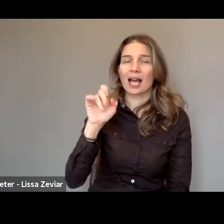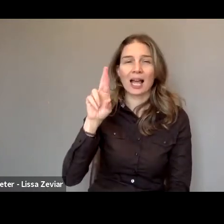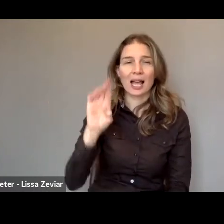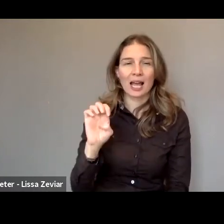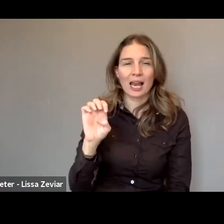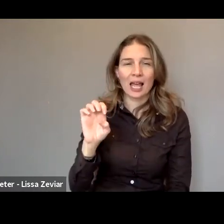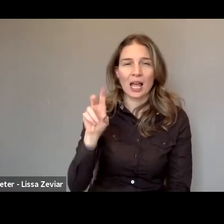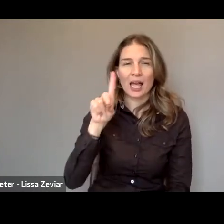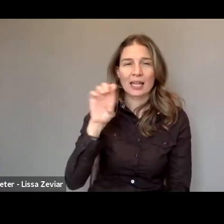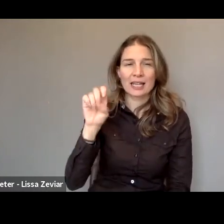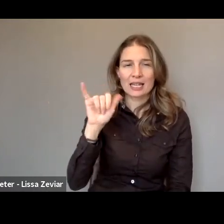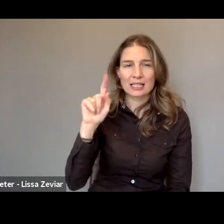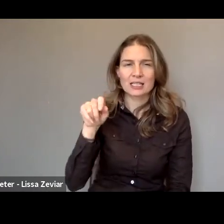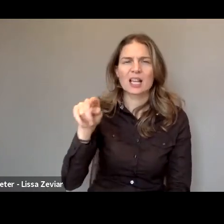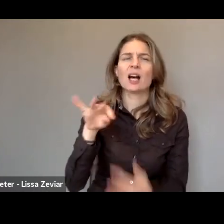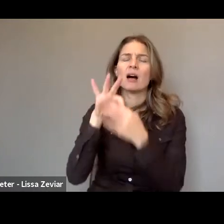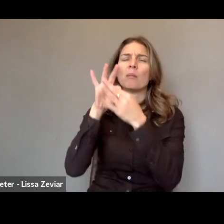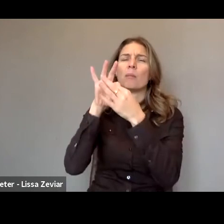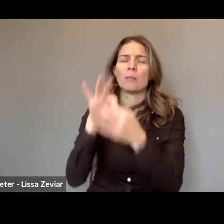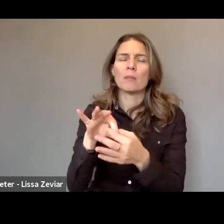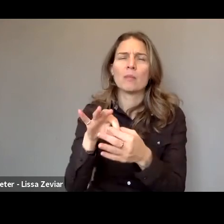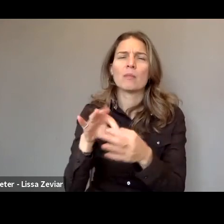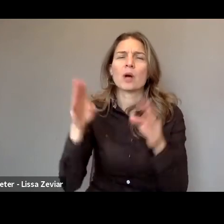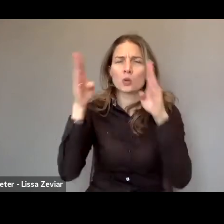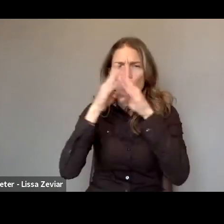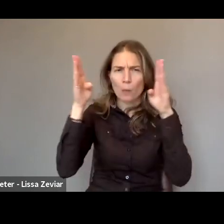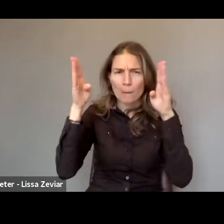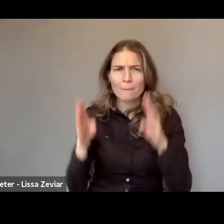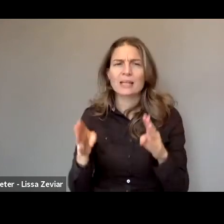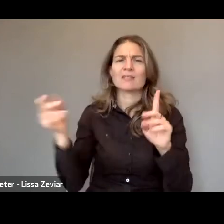sexual harassment and access to services for victims